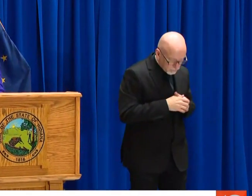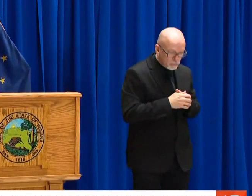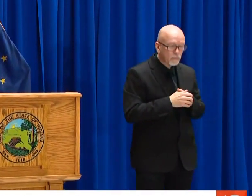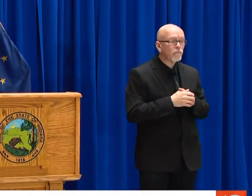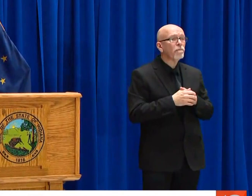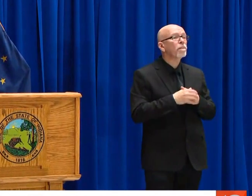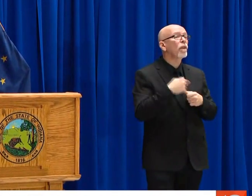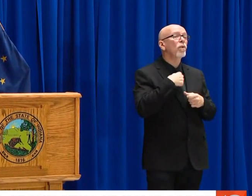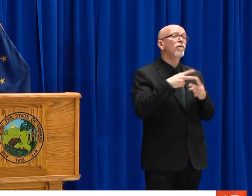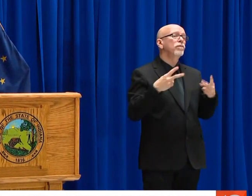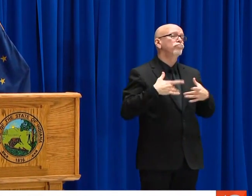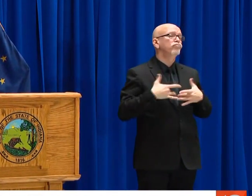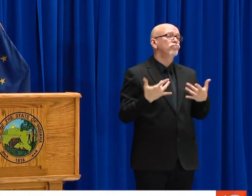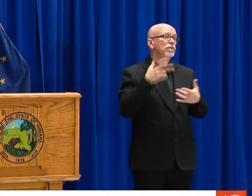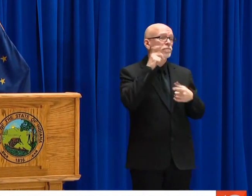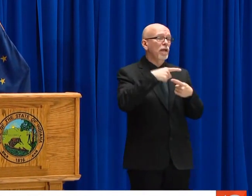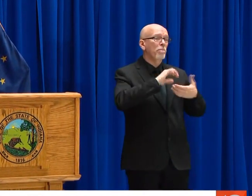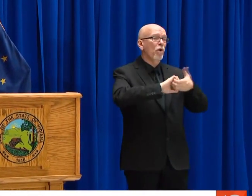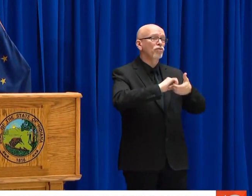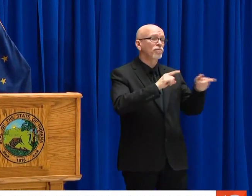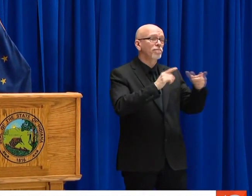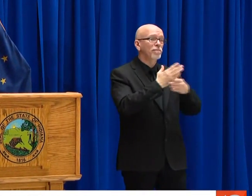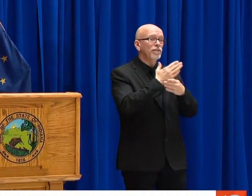YOU WANT TO TAKE --